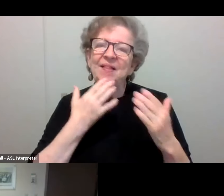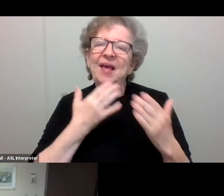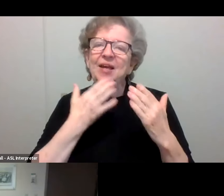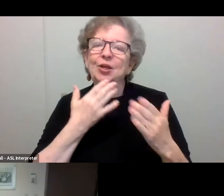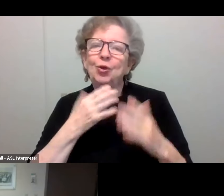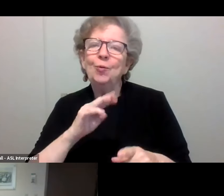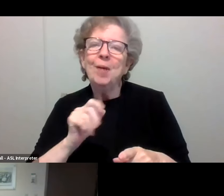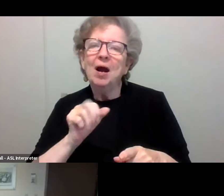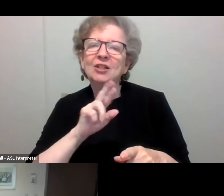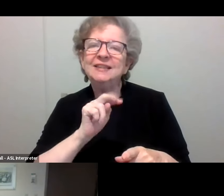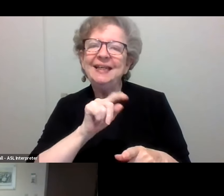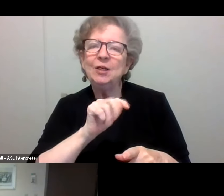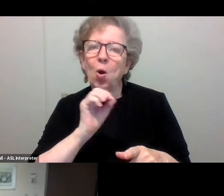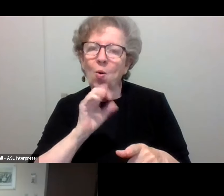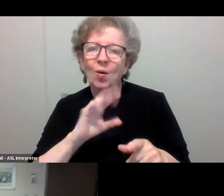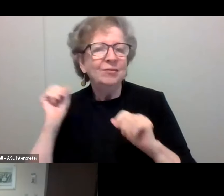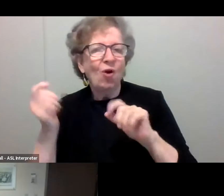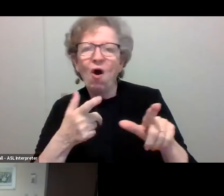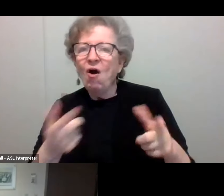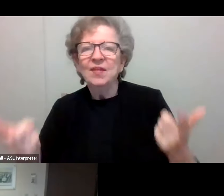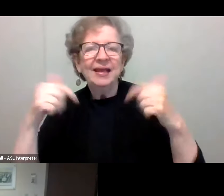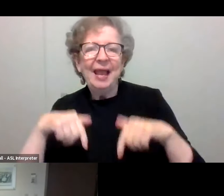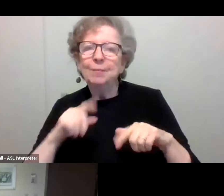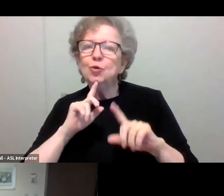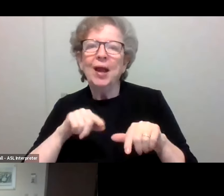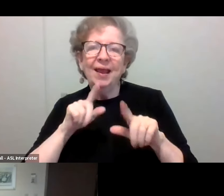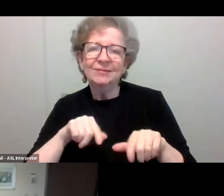and everybody else who came to answer questions.